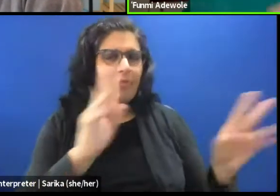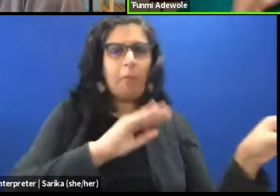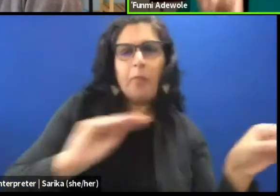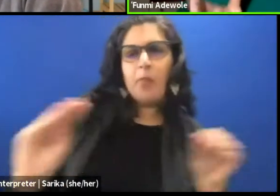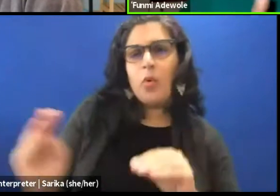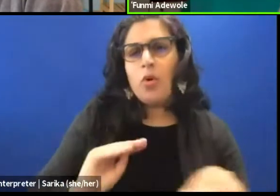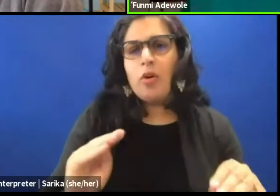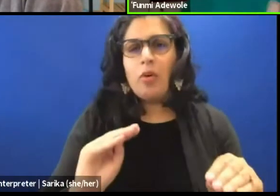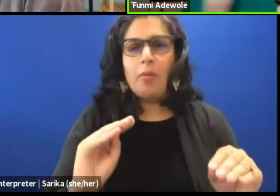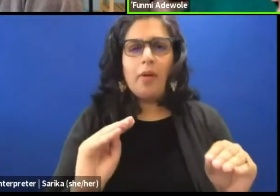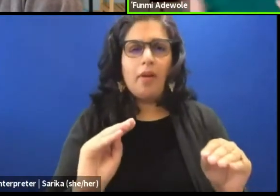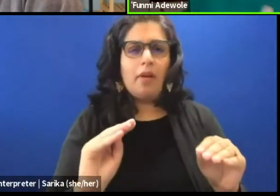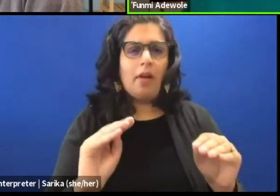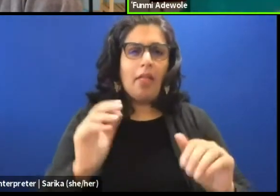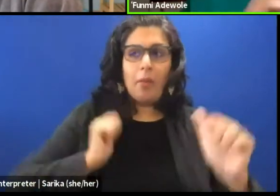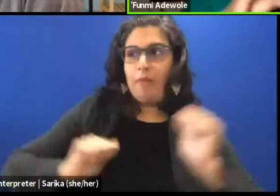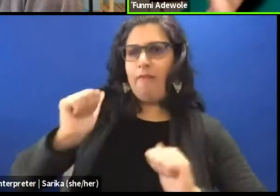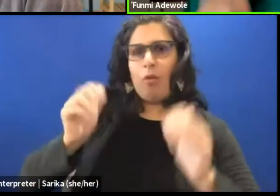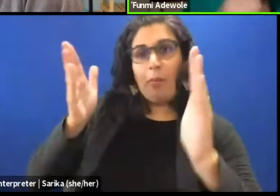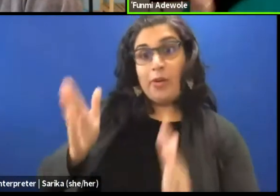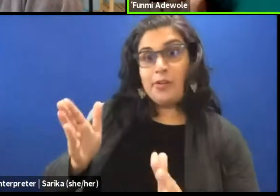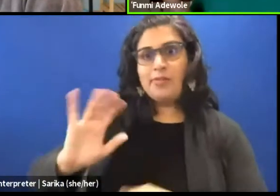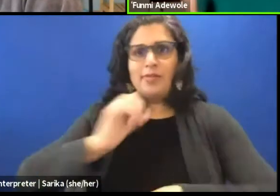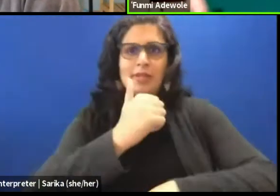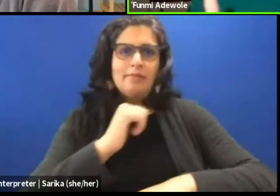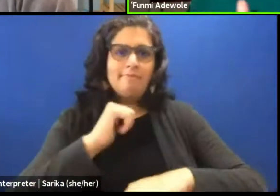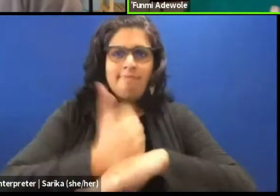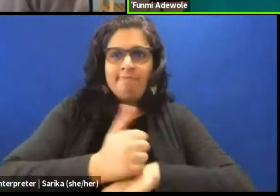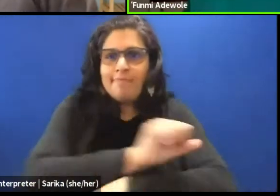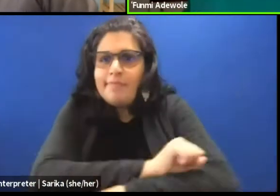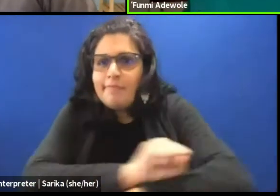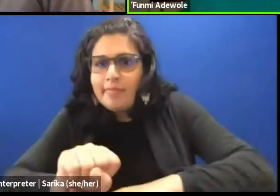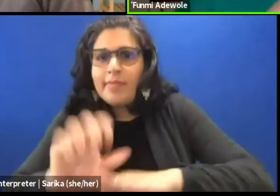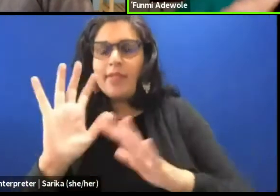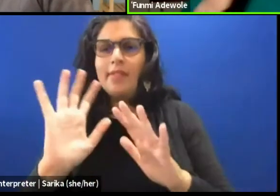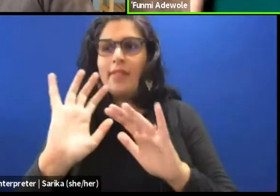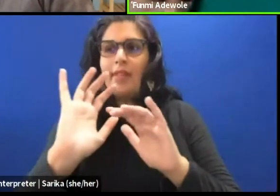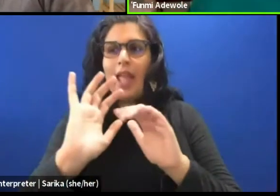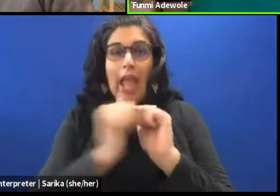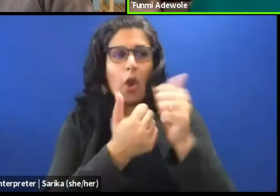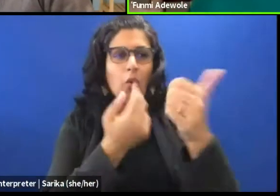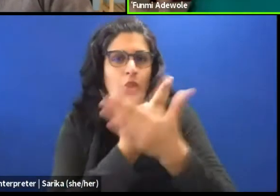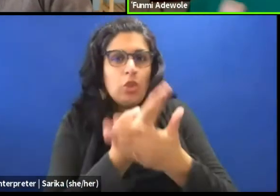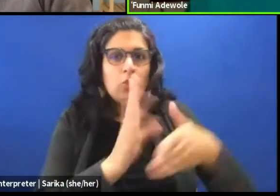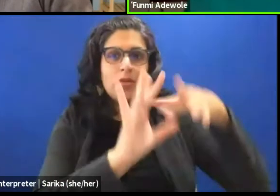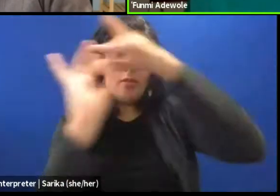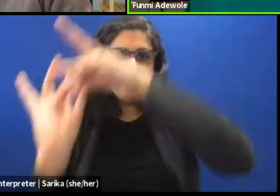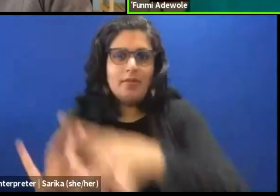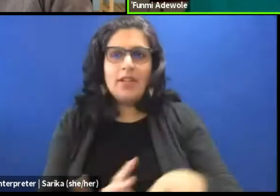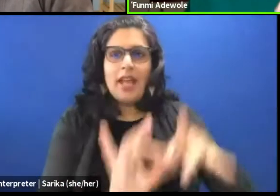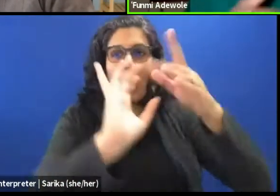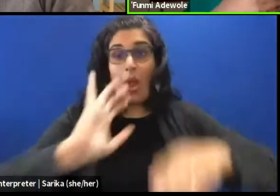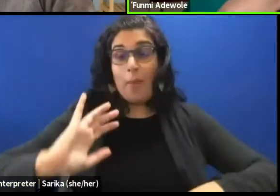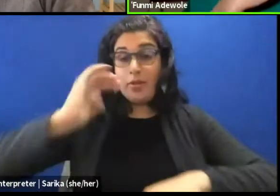the performers set is being used to convey a story or a journey through the piece, because it might not be